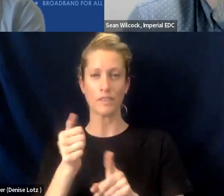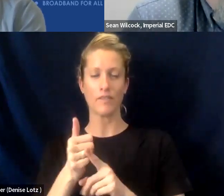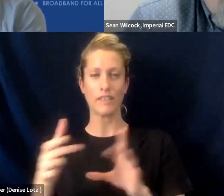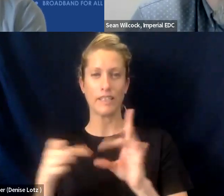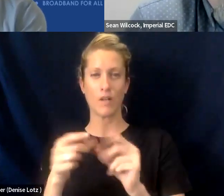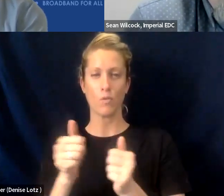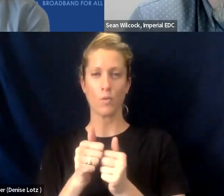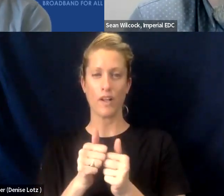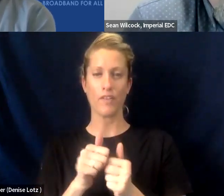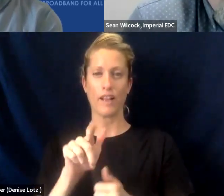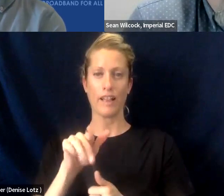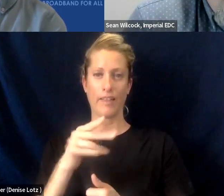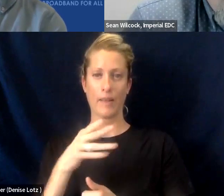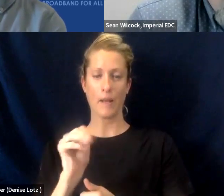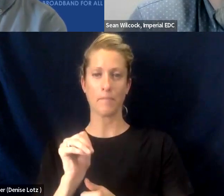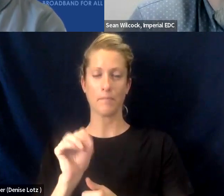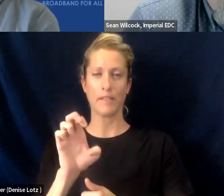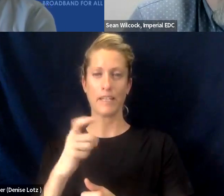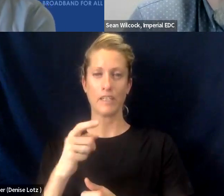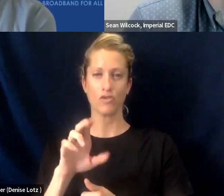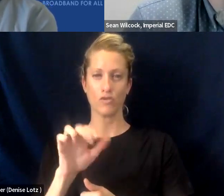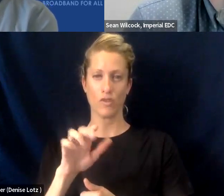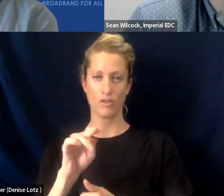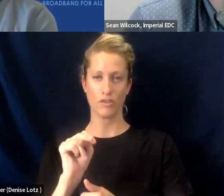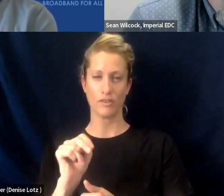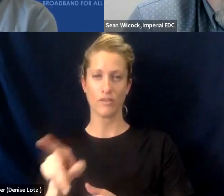extraction industry that you maybe may have heard of.